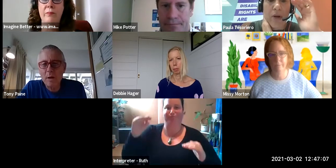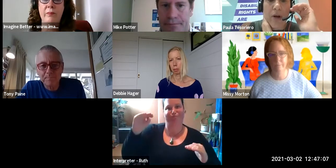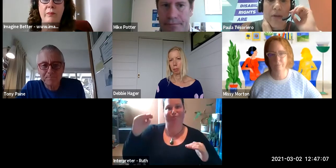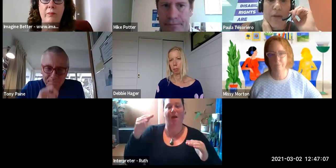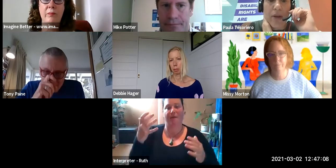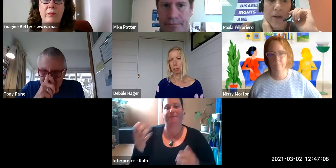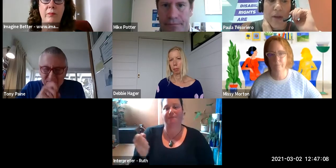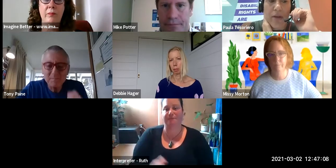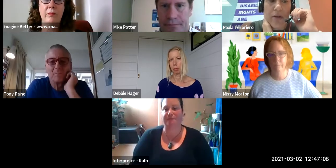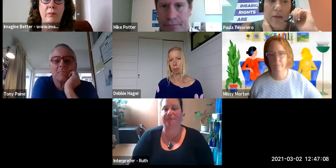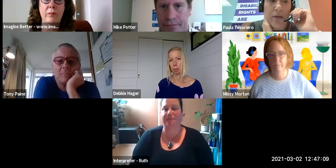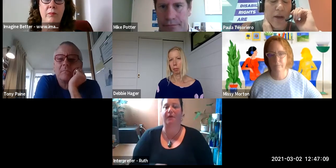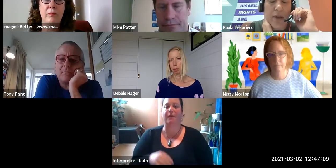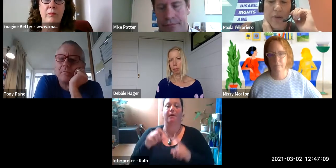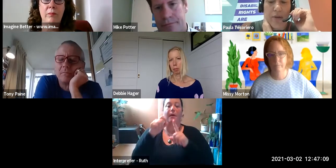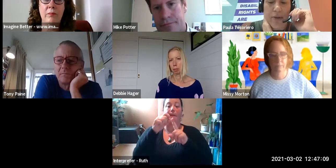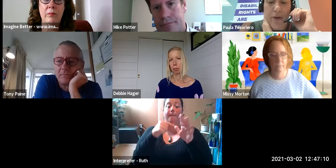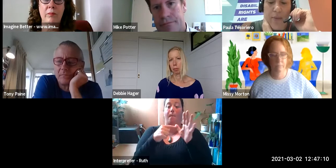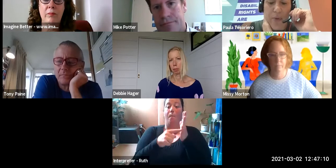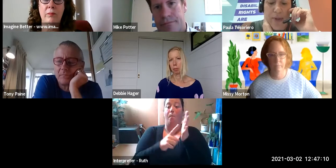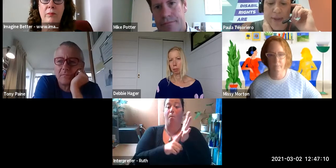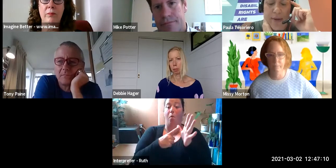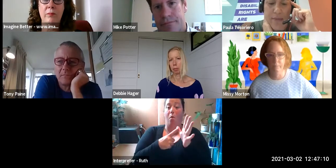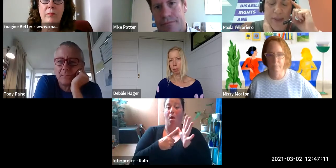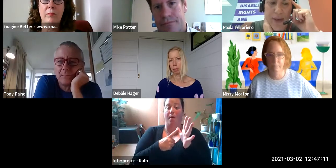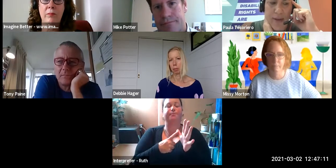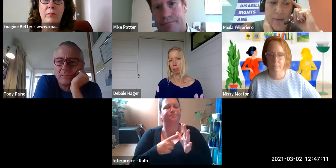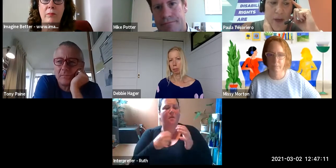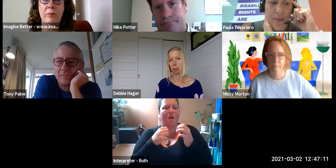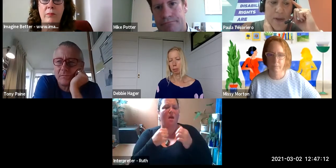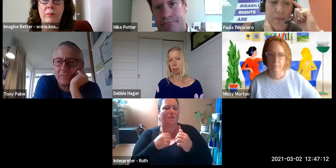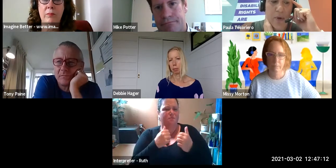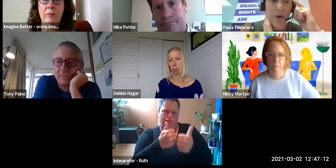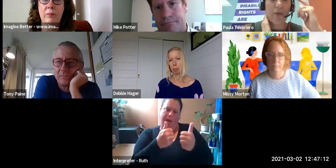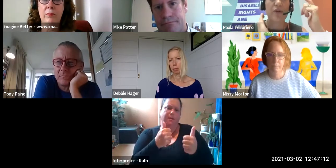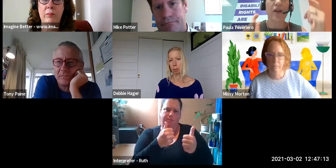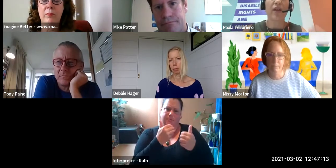[???] I think yeah those are great points Missy and perhaps building on those, I think